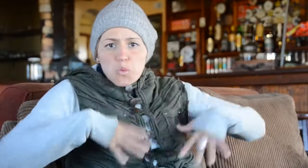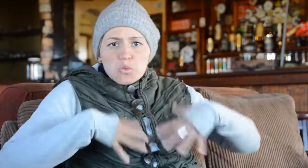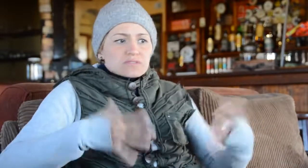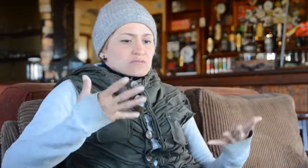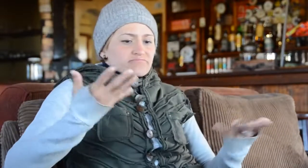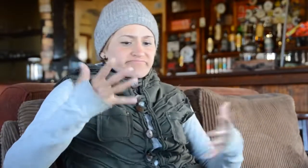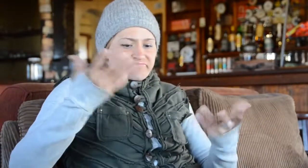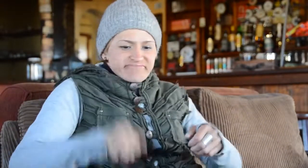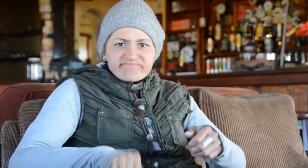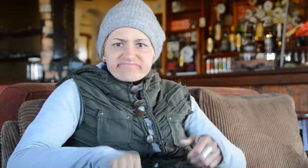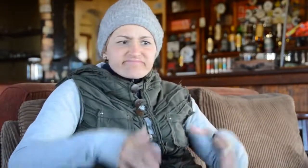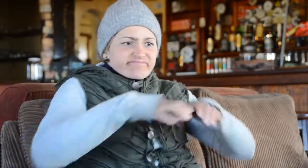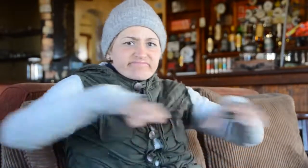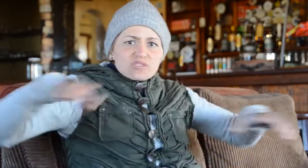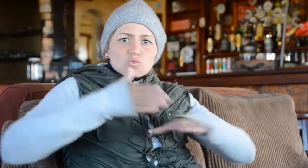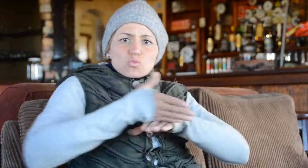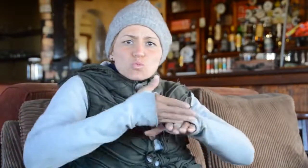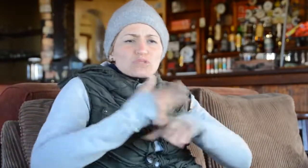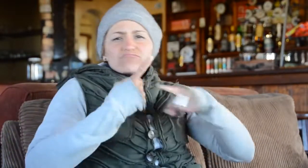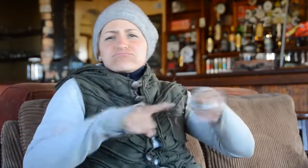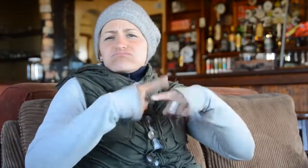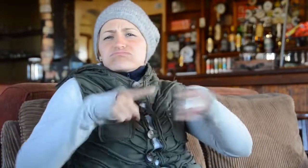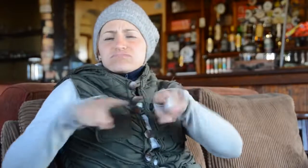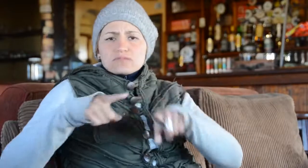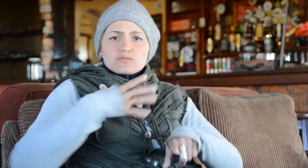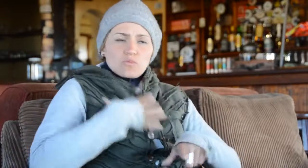clothing, wood, and many different products.